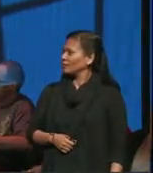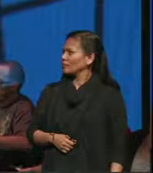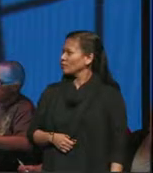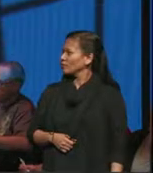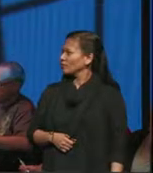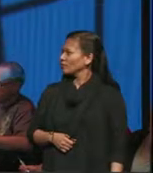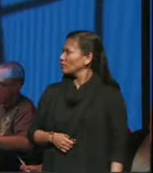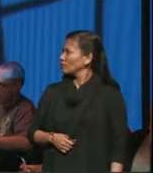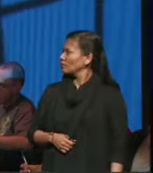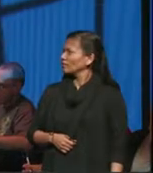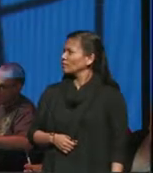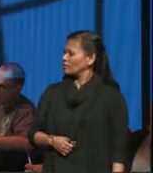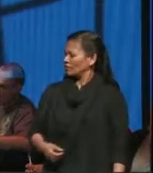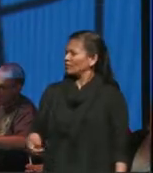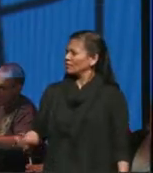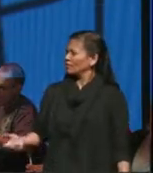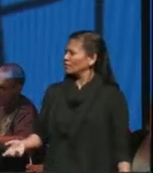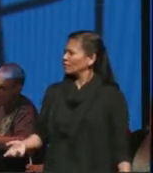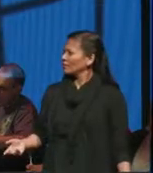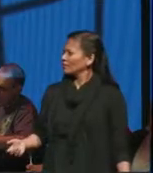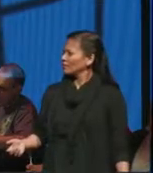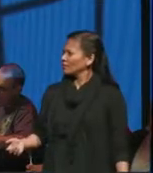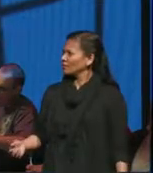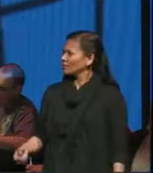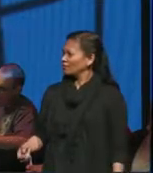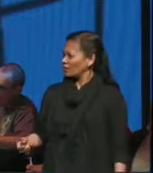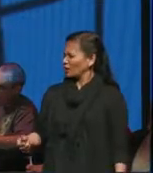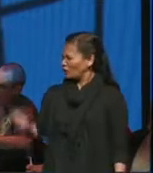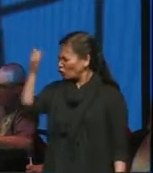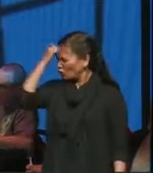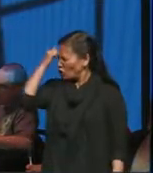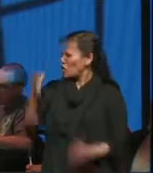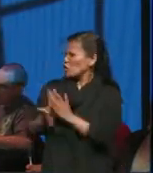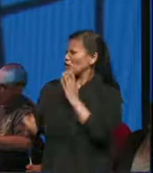some notes drops then kicks them you stupid greaseball why those were your